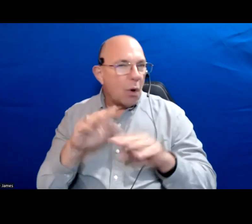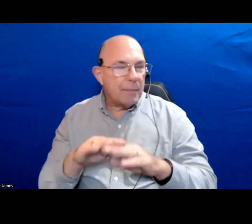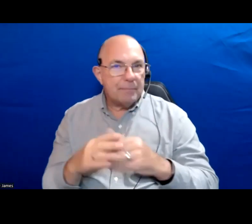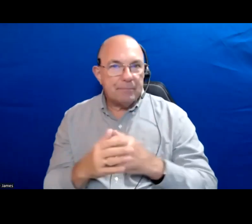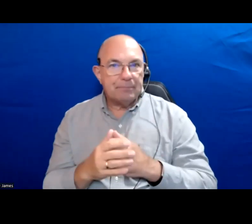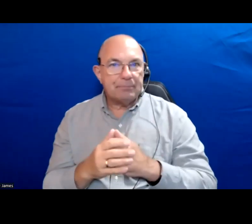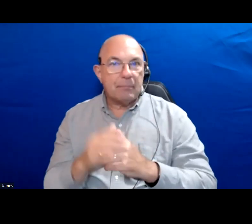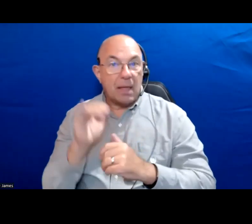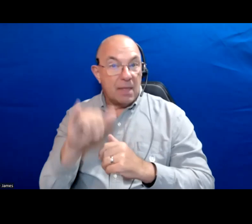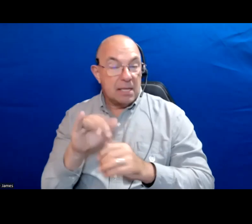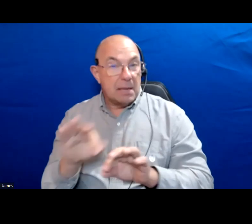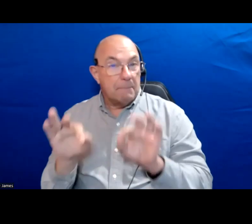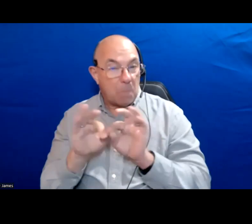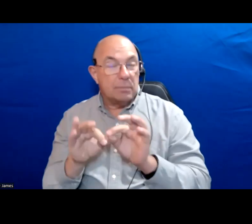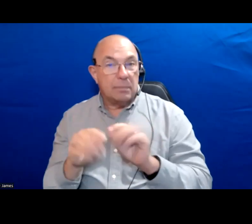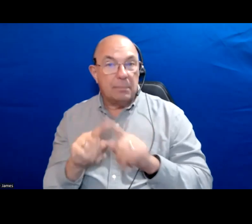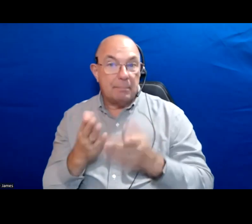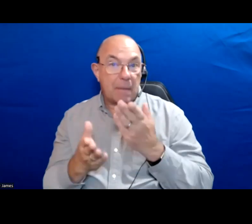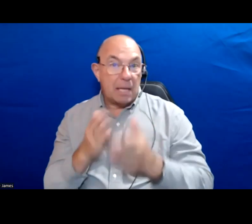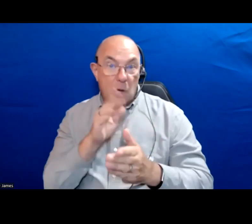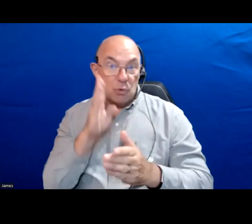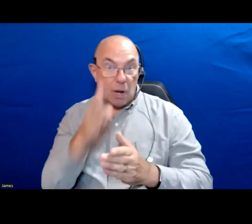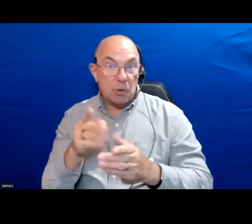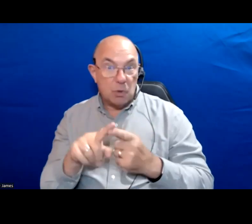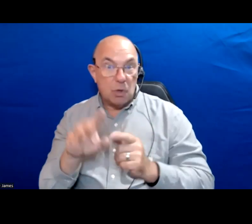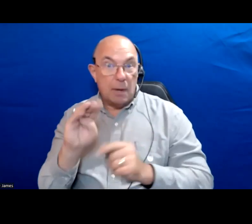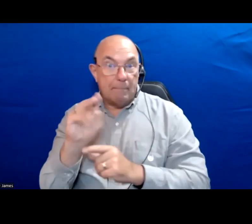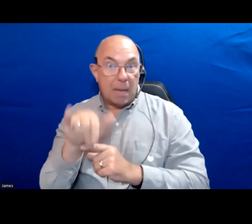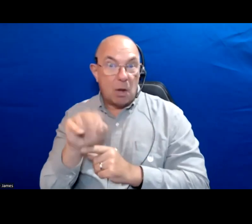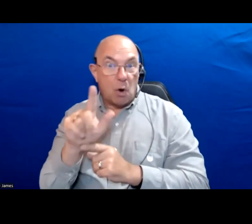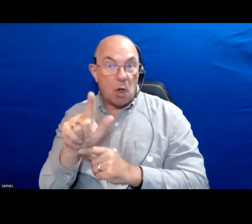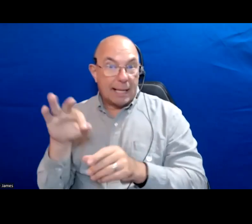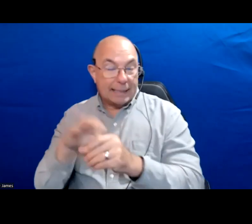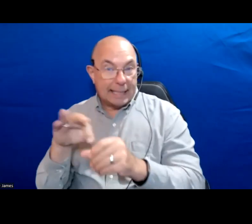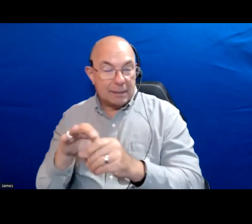This is relevant maybe not directly to the mayoral election but definitely relevant to